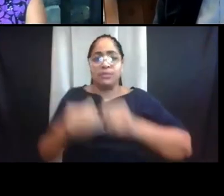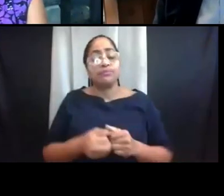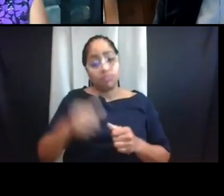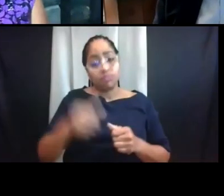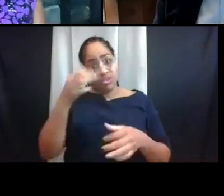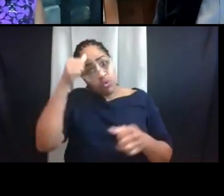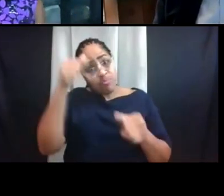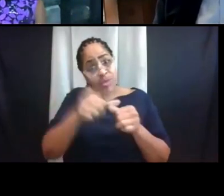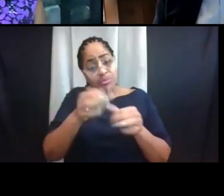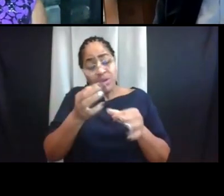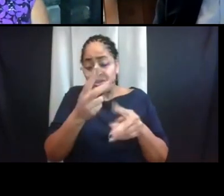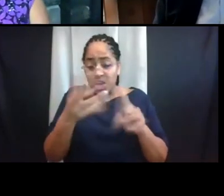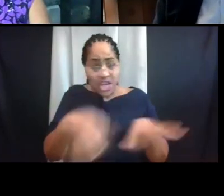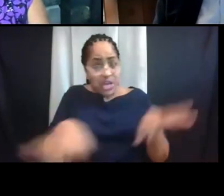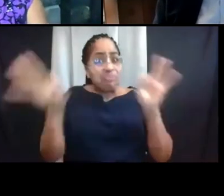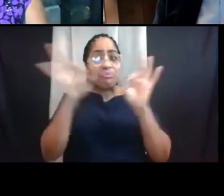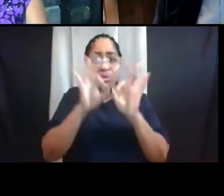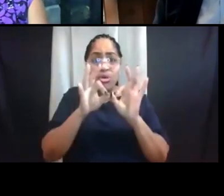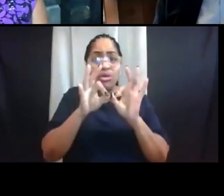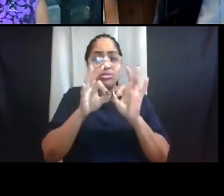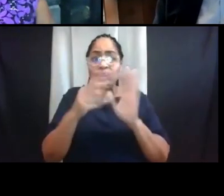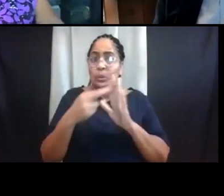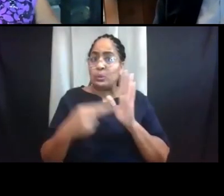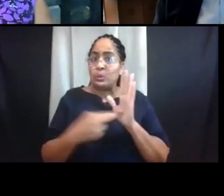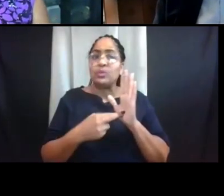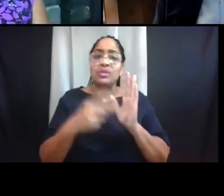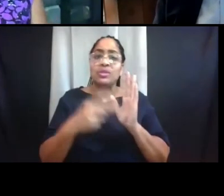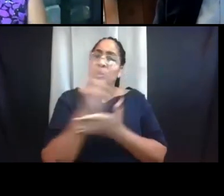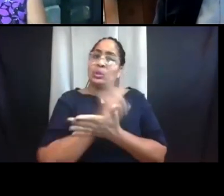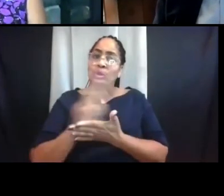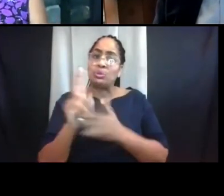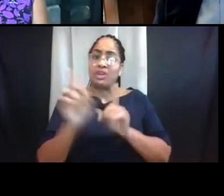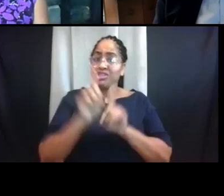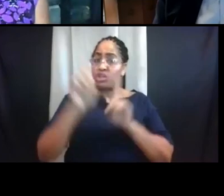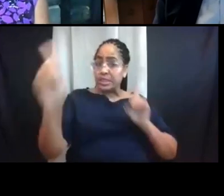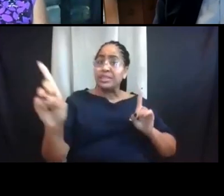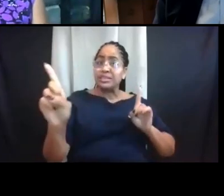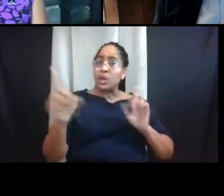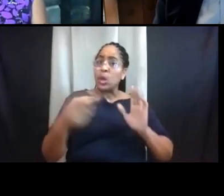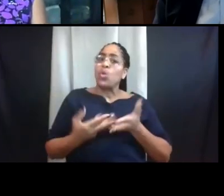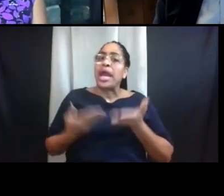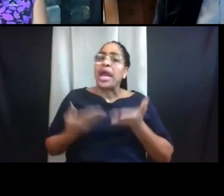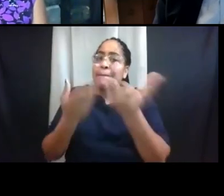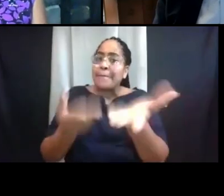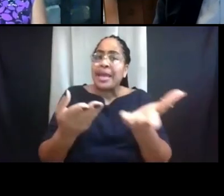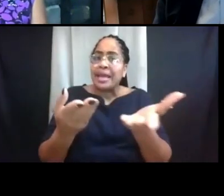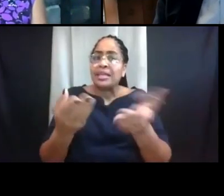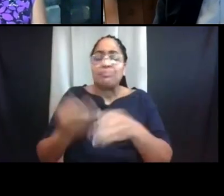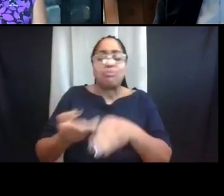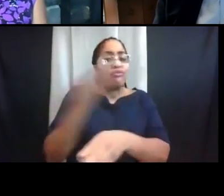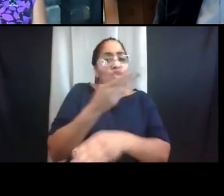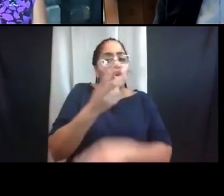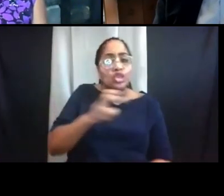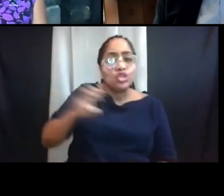Two weeks of social distancing prior to travel is recommended. Two weeks of quarantine after arriving home